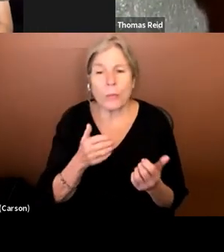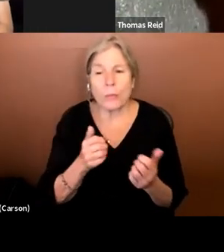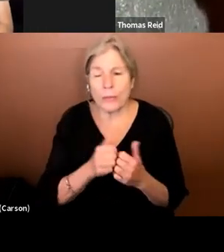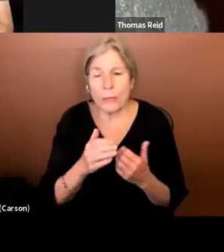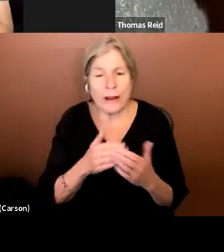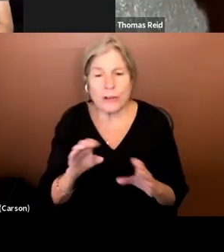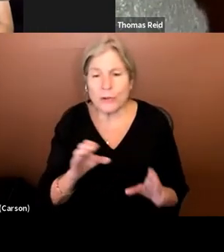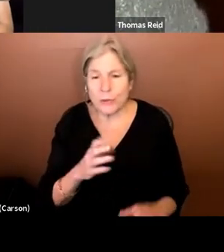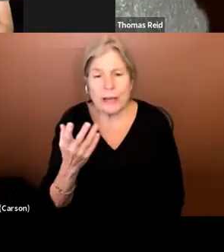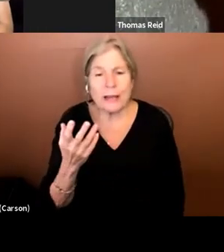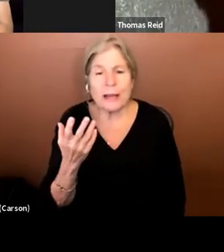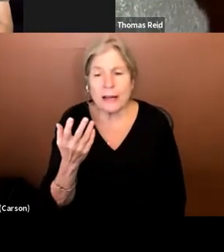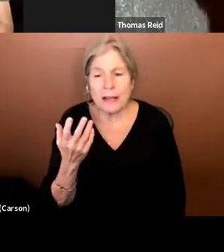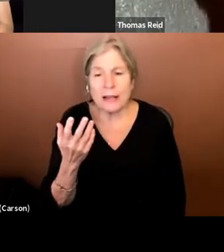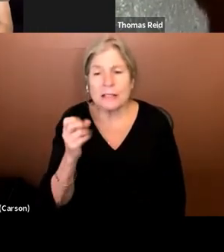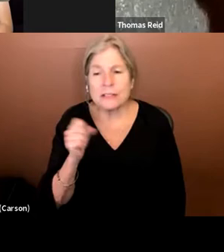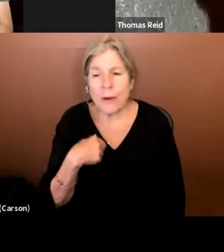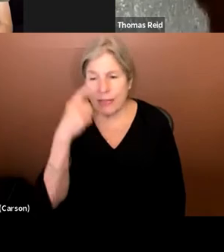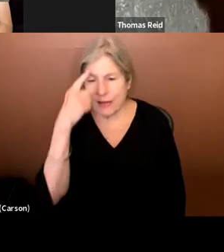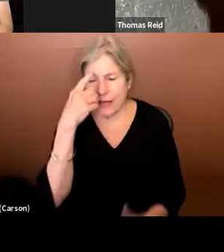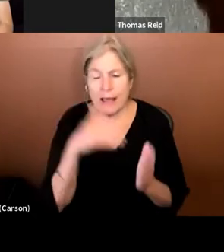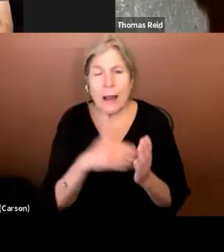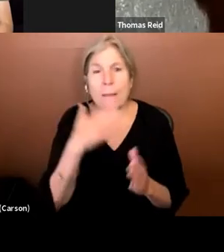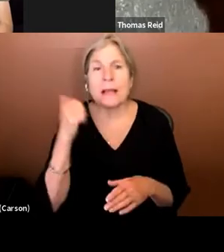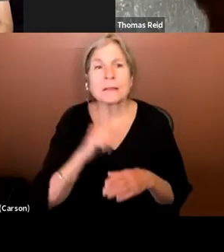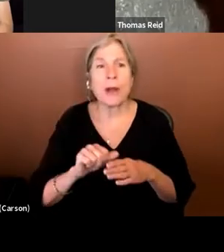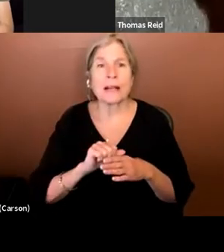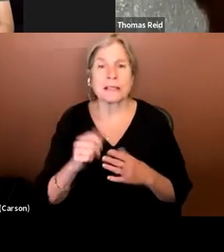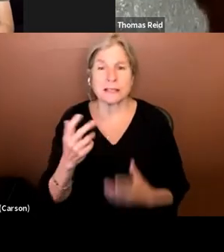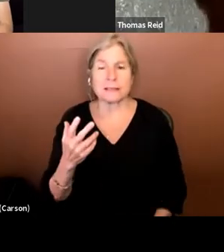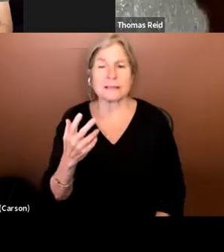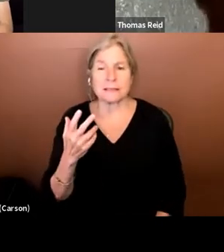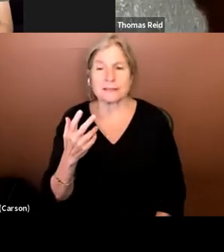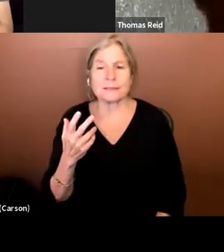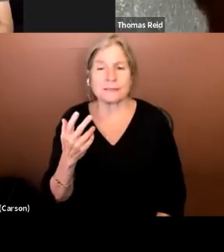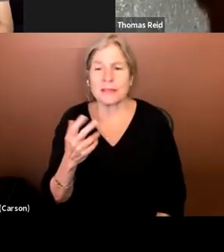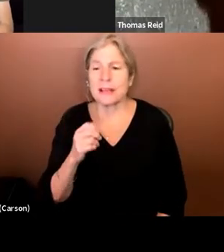. So I think, again, best practice , don't be condescending.